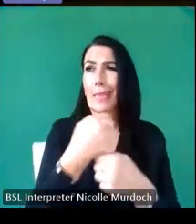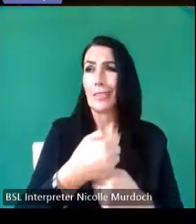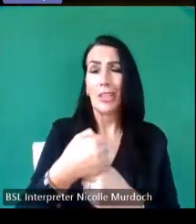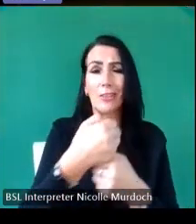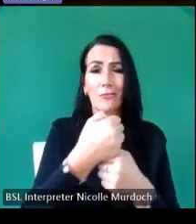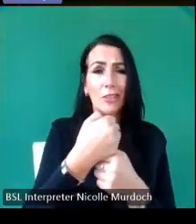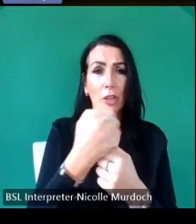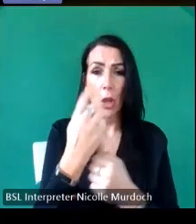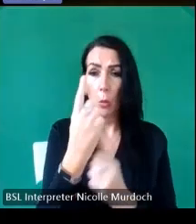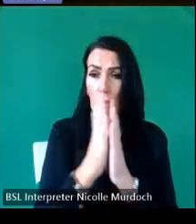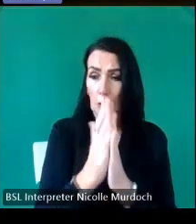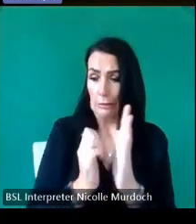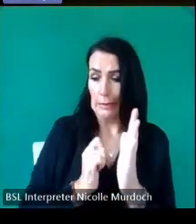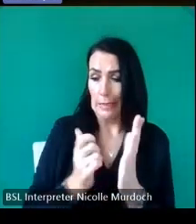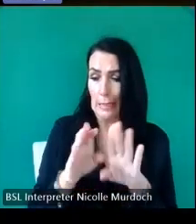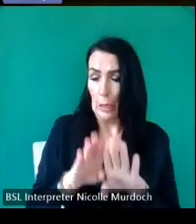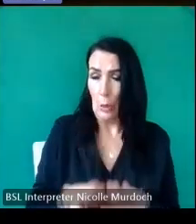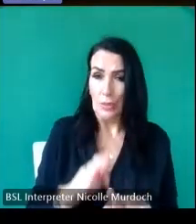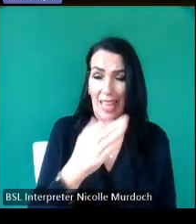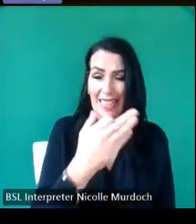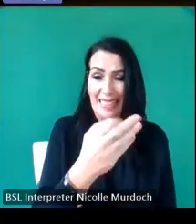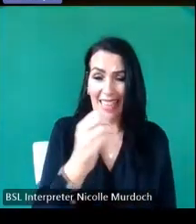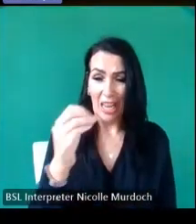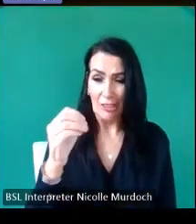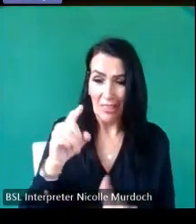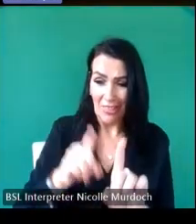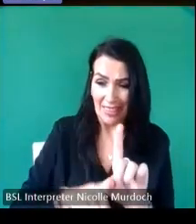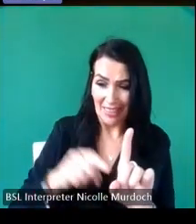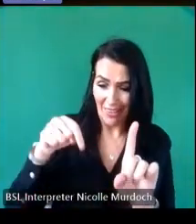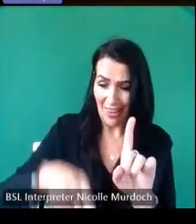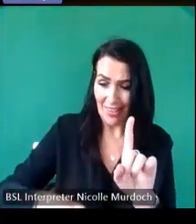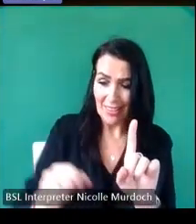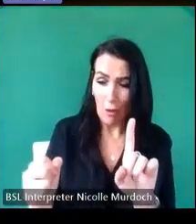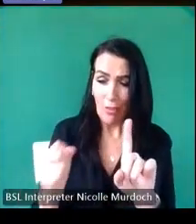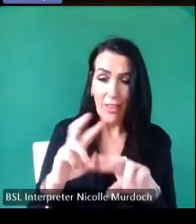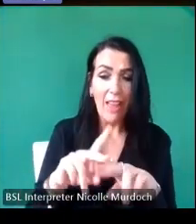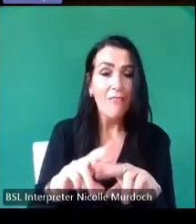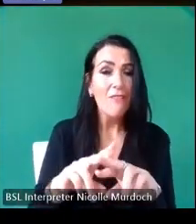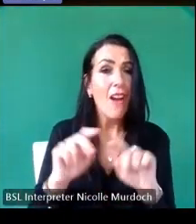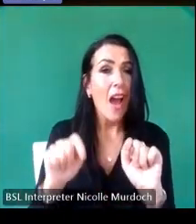it's celebrating its 900th year this year in stotland in it's got three years to sort out